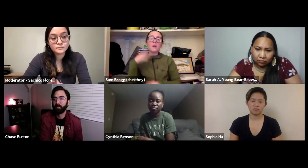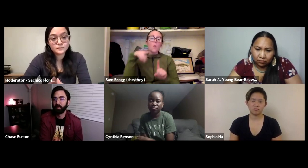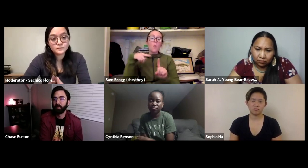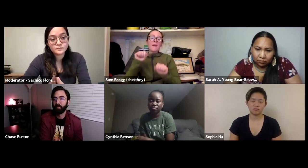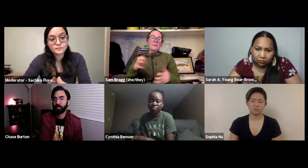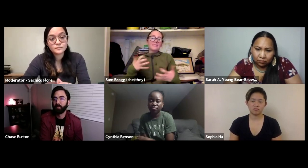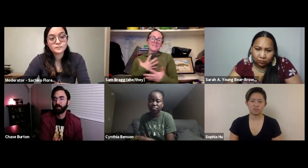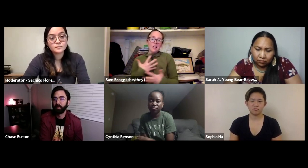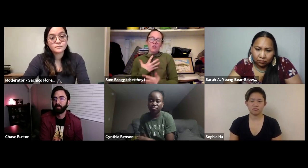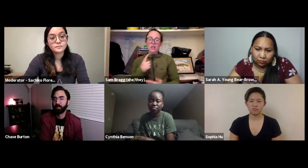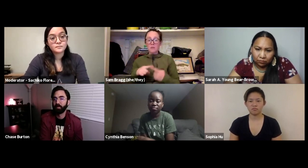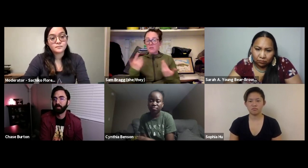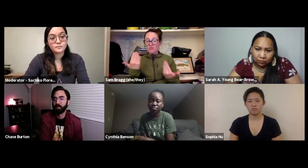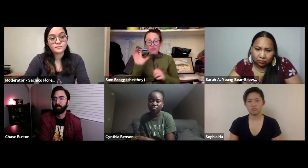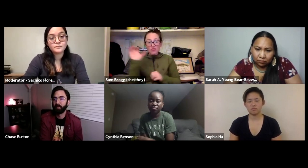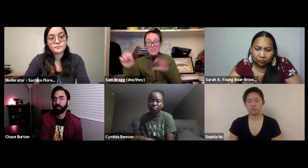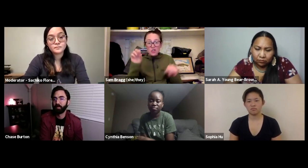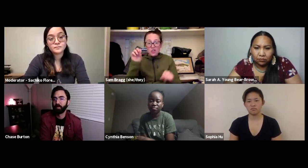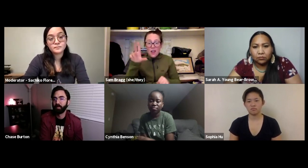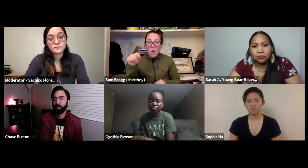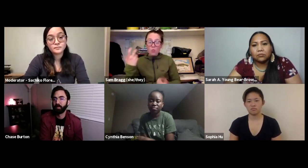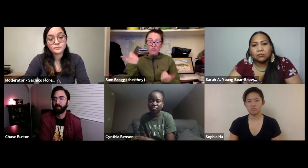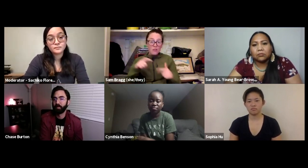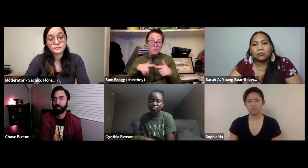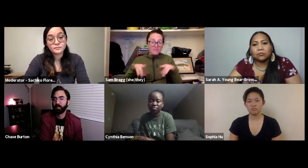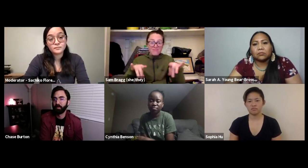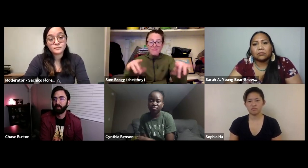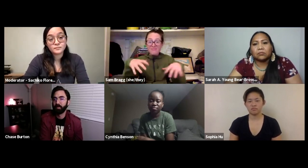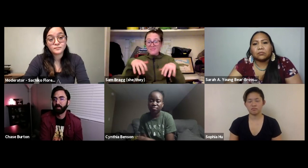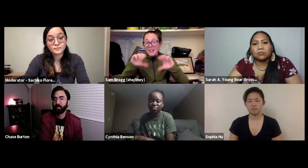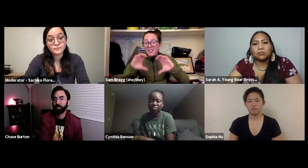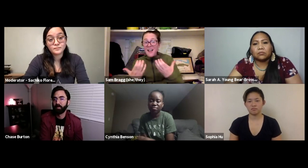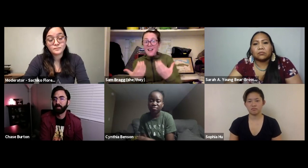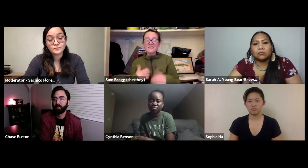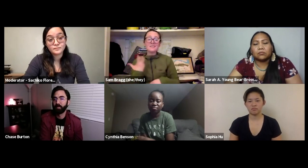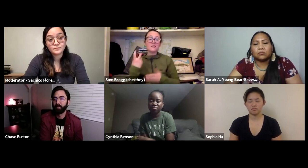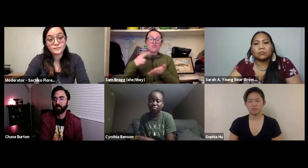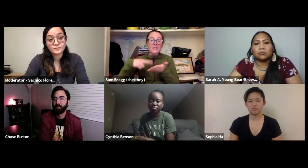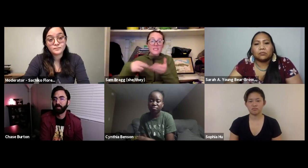in ASL and you can start your own trip. I know it is scary but again reach out, take